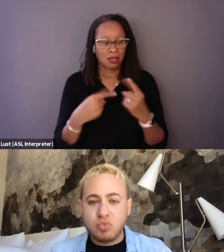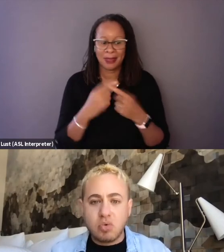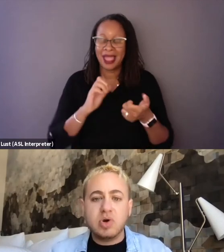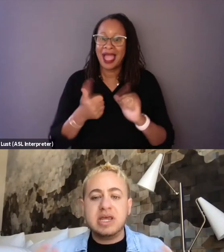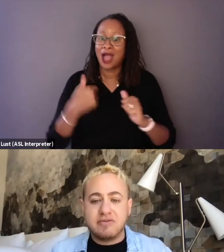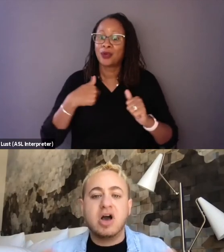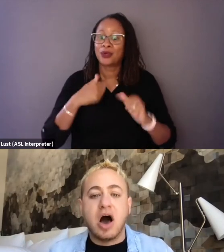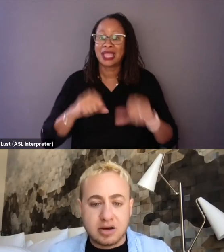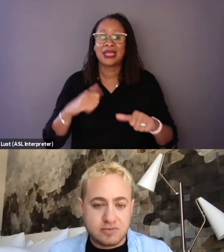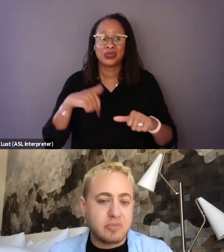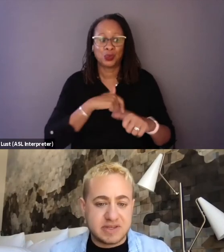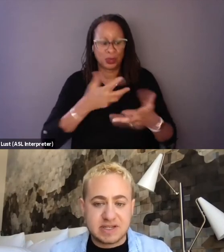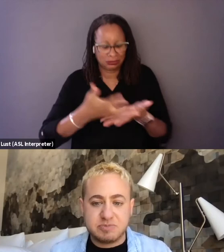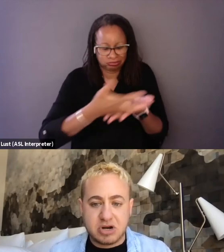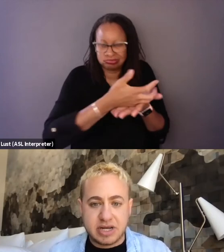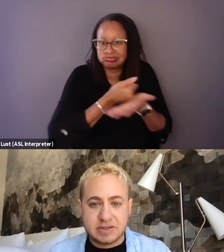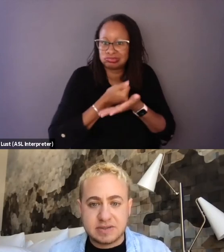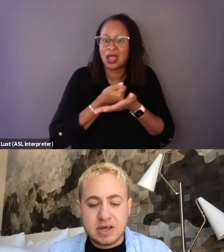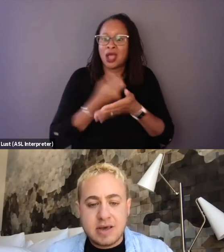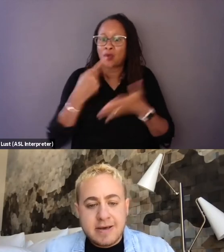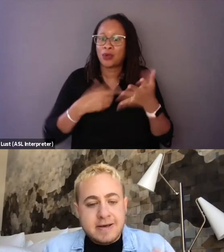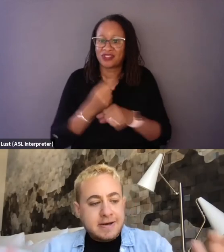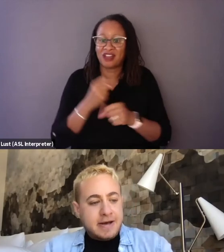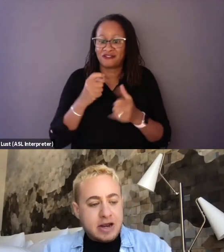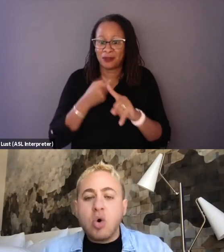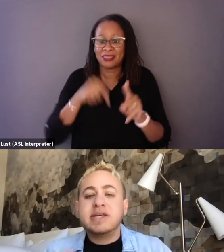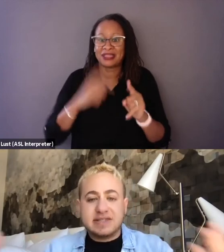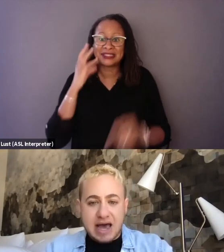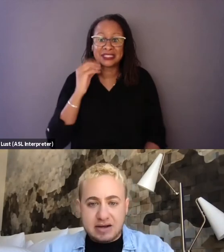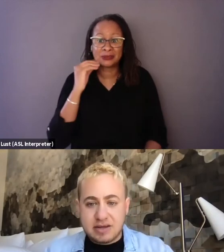what we have gotten from this experience and hoist that,